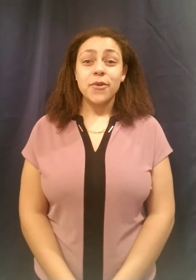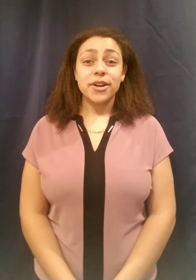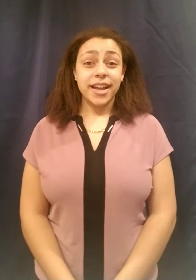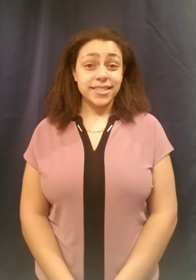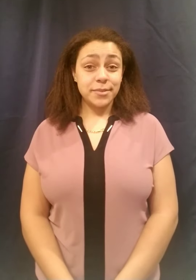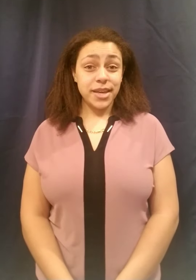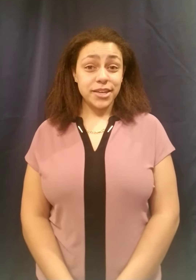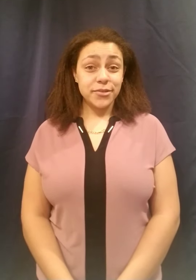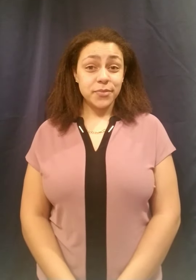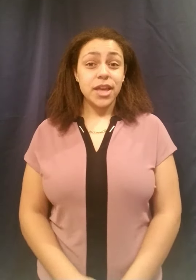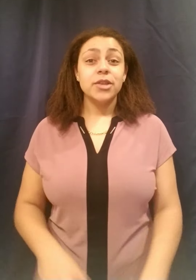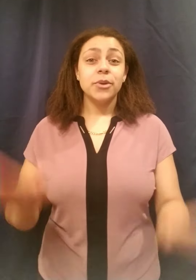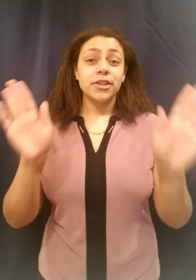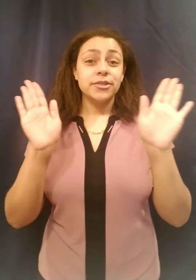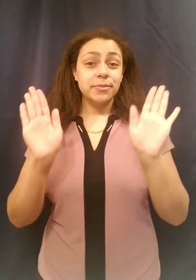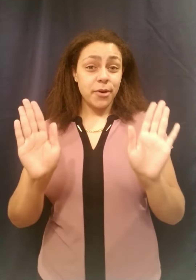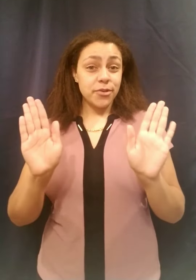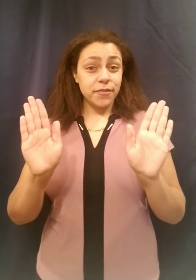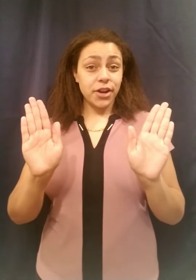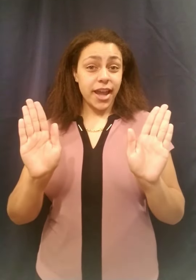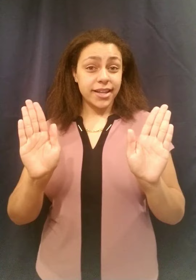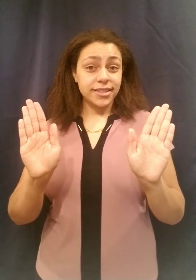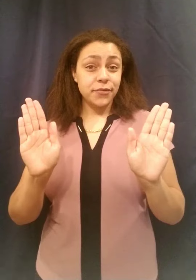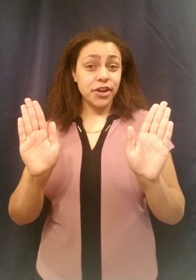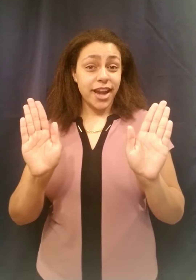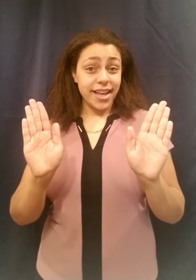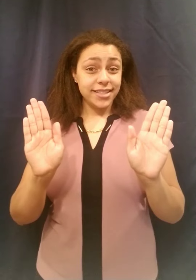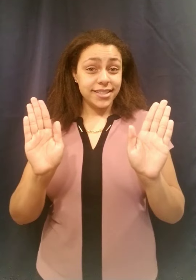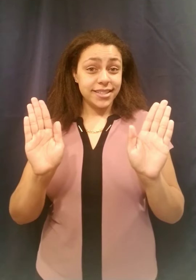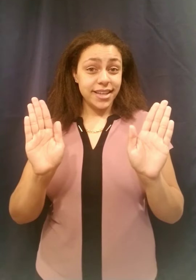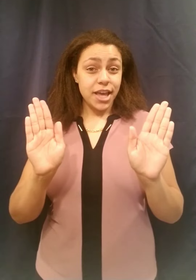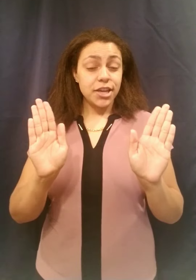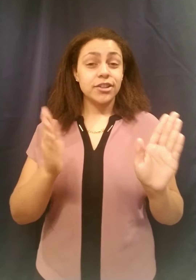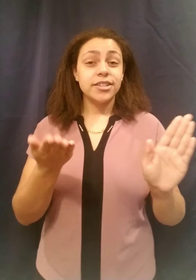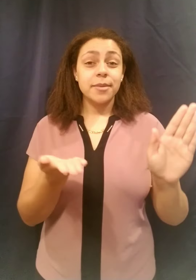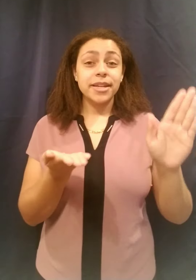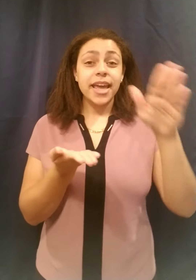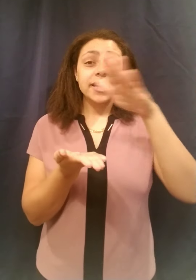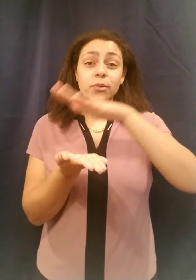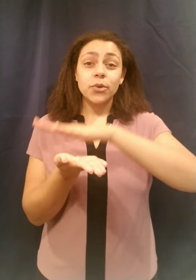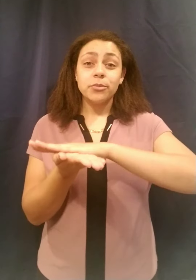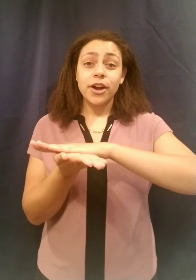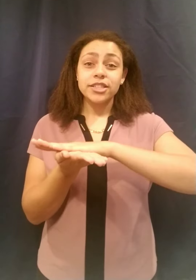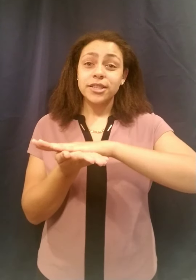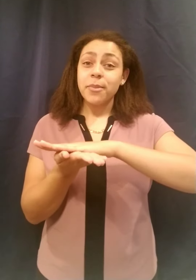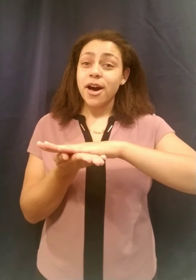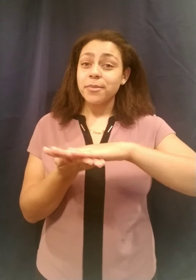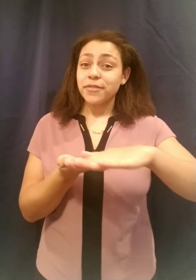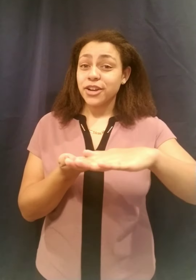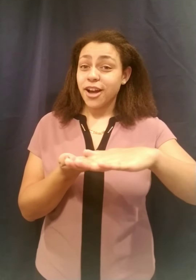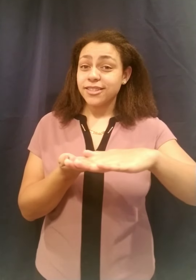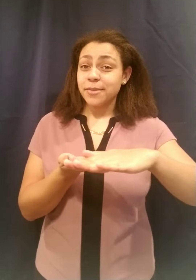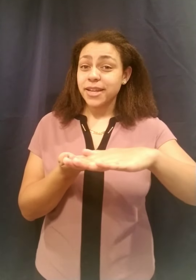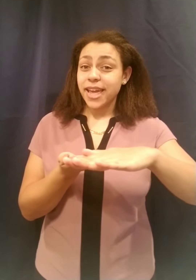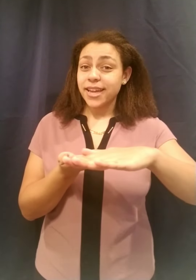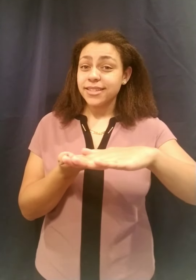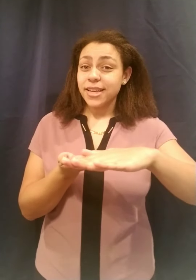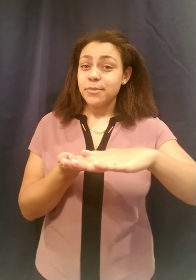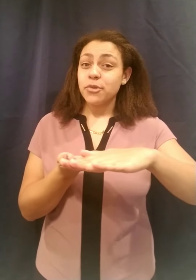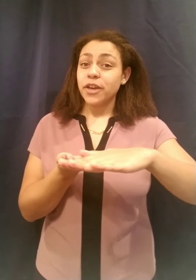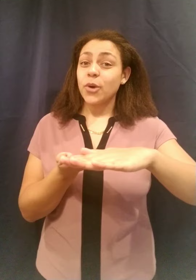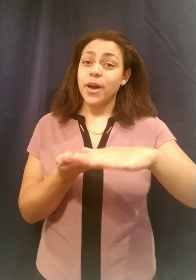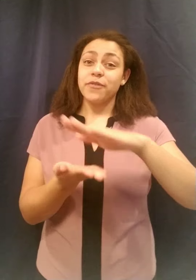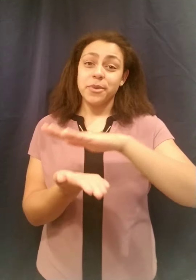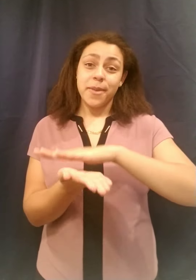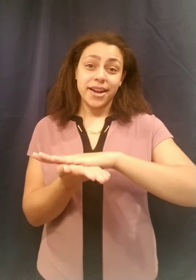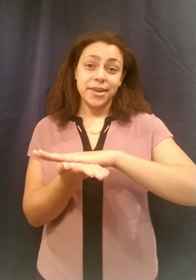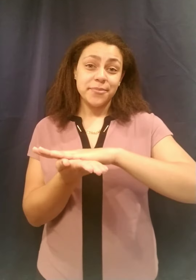For "nice to meet you", you will use both of your hands for "nice". Your dominant hand will brush the palm of your non-dominant hand moving away from your body.